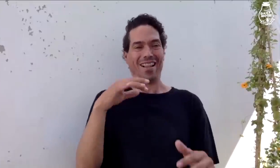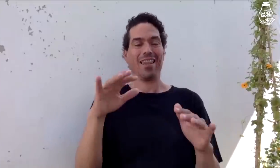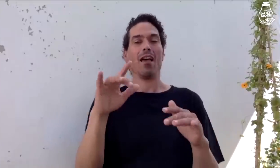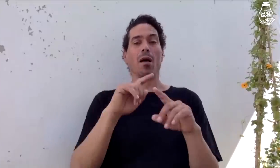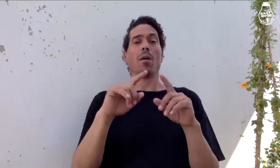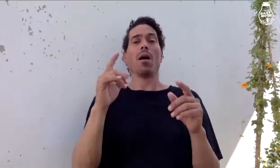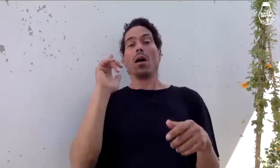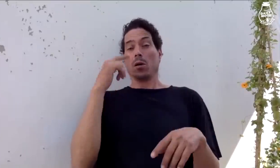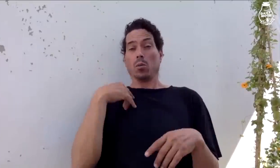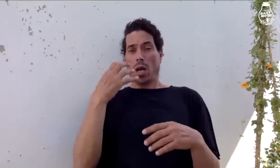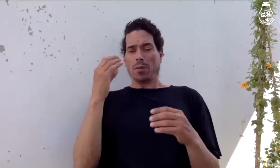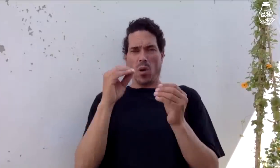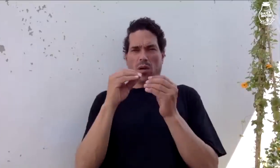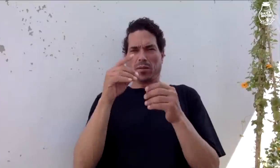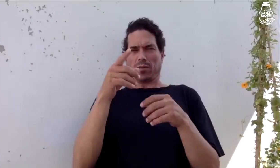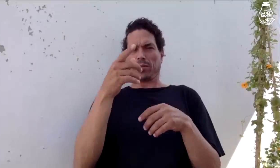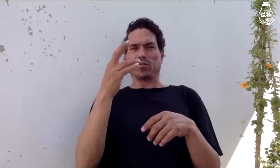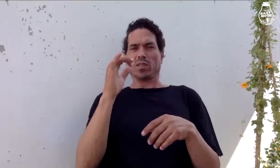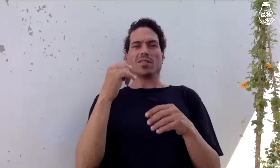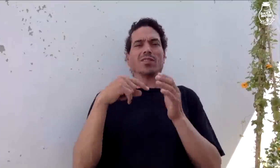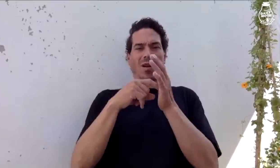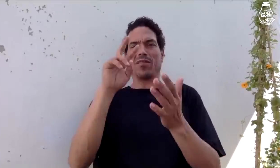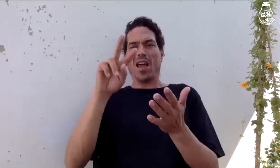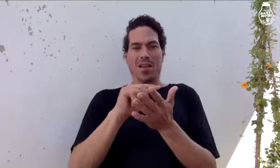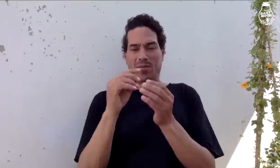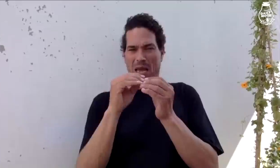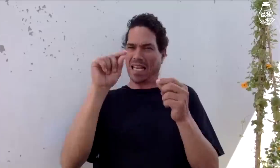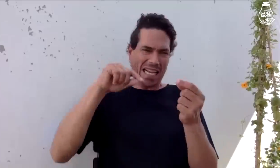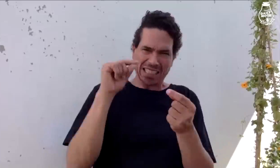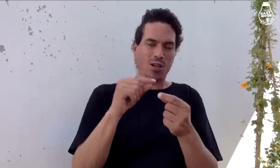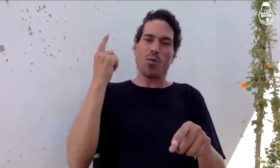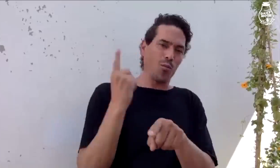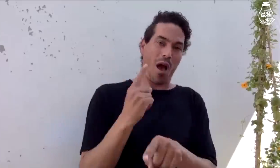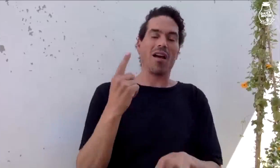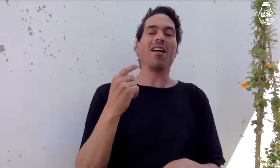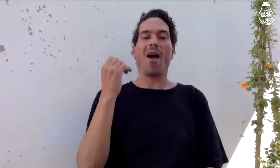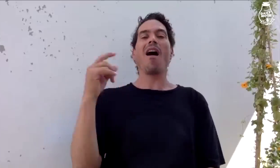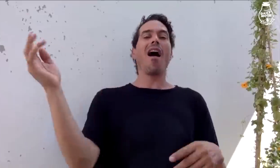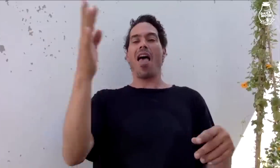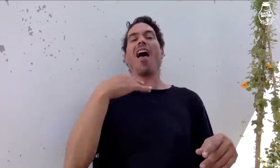and Chris actually taught me the exact right way to do the move.